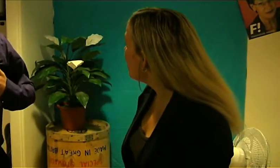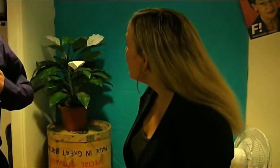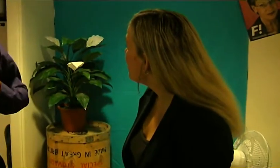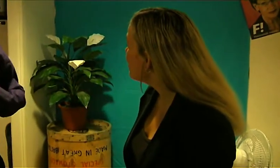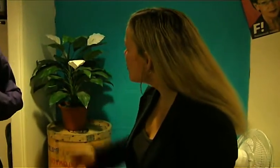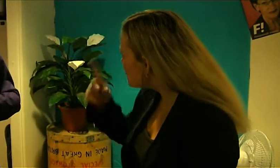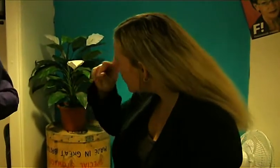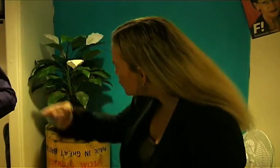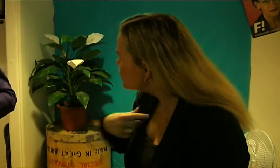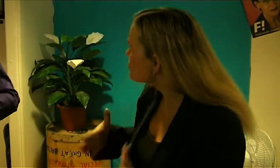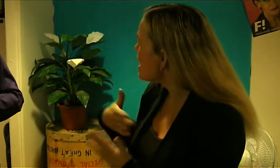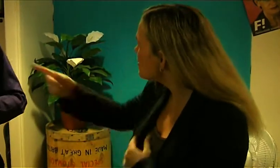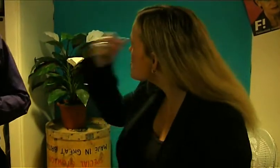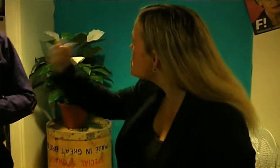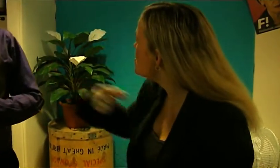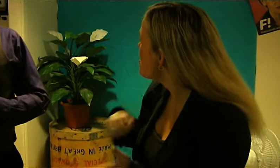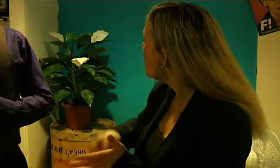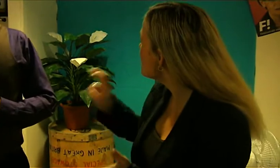Now I understand why you tried to force me to resign.